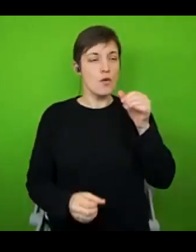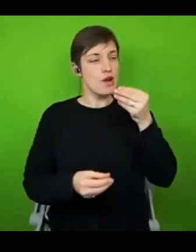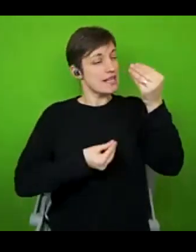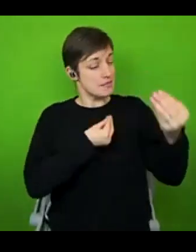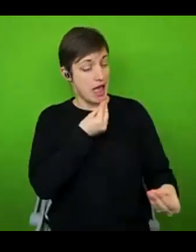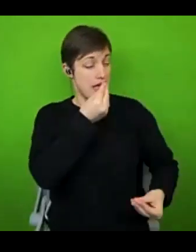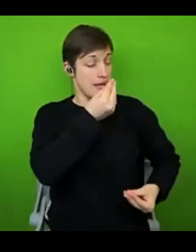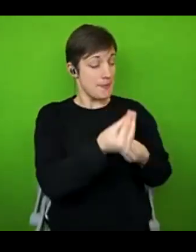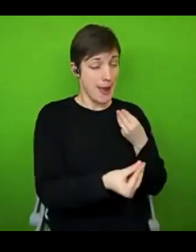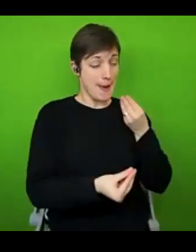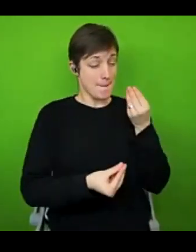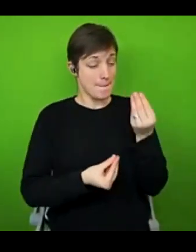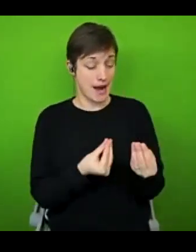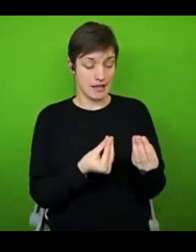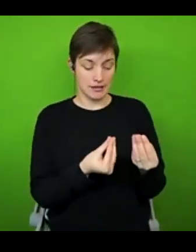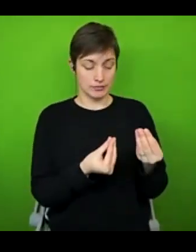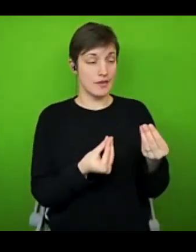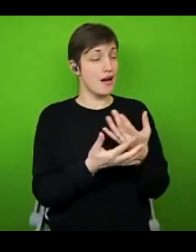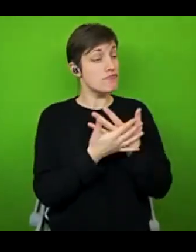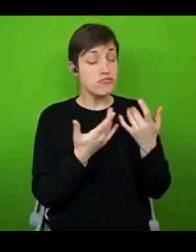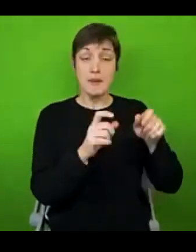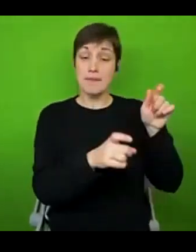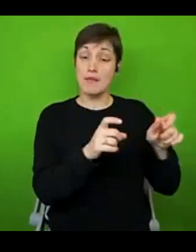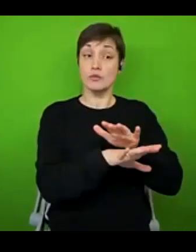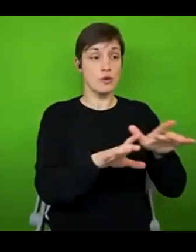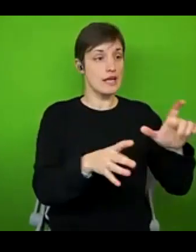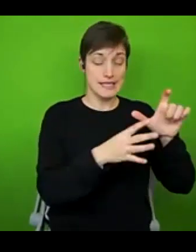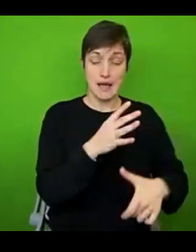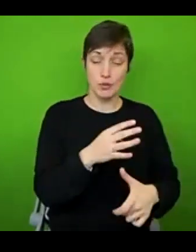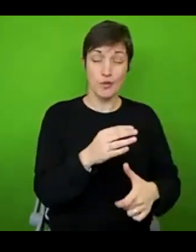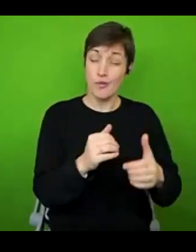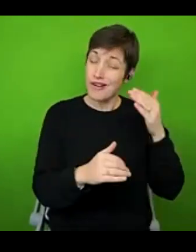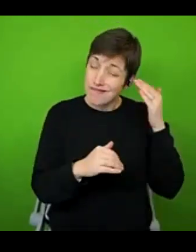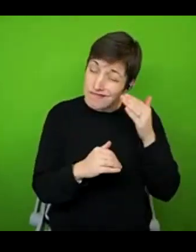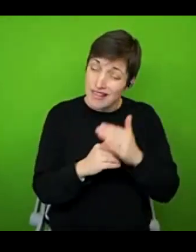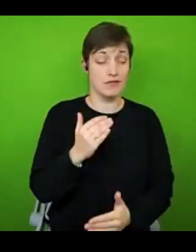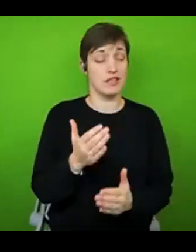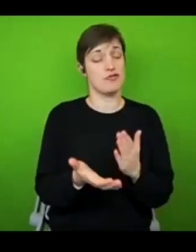through, the majority of non disabled people in my life will never truly understand my lived experiences or what this